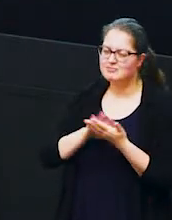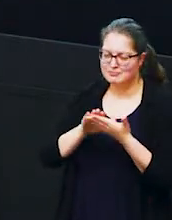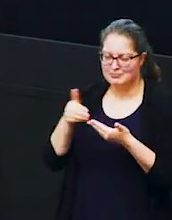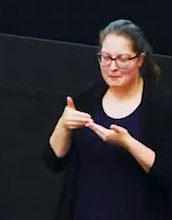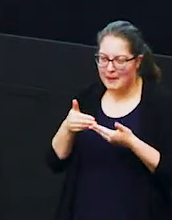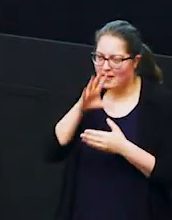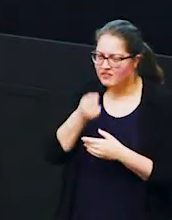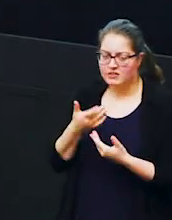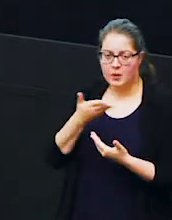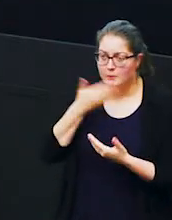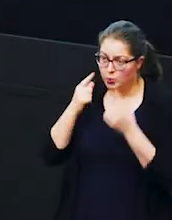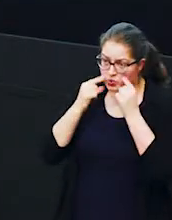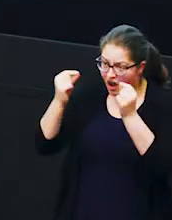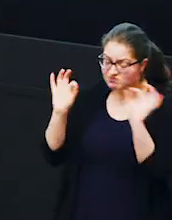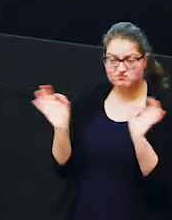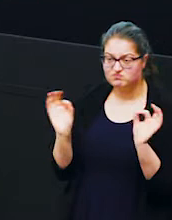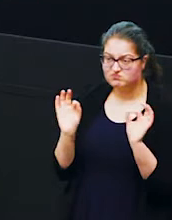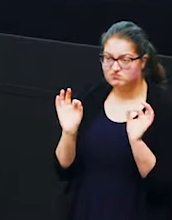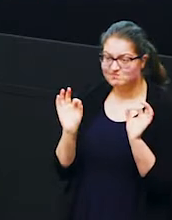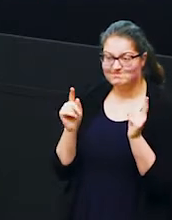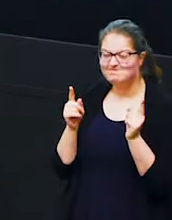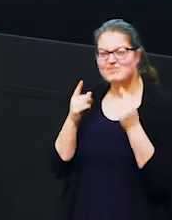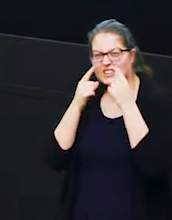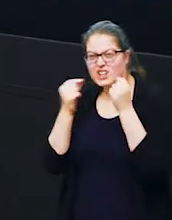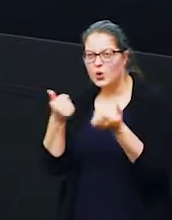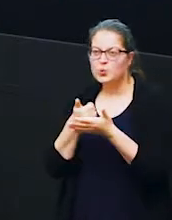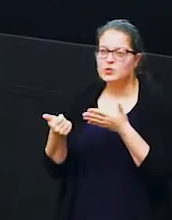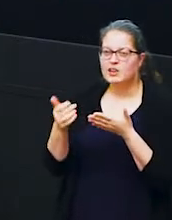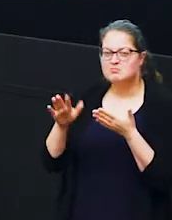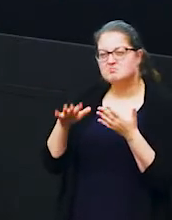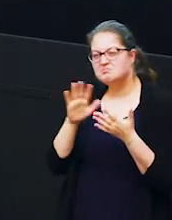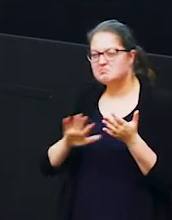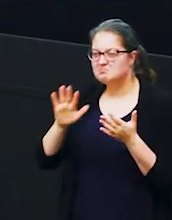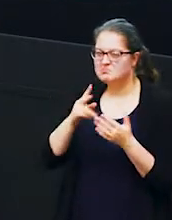no tusks yet so elephants don't generally grow tusks until they're about two years old